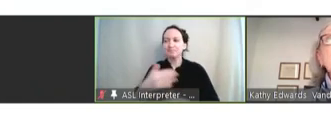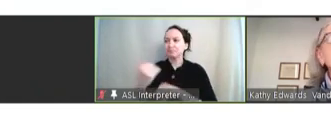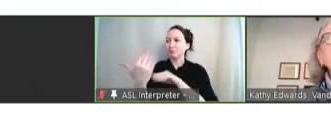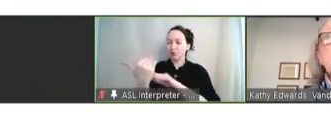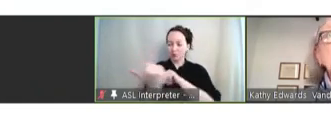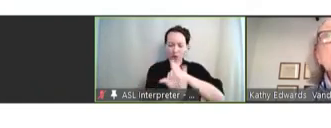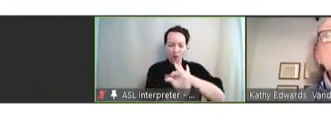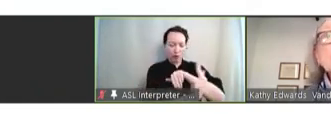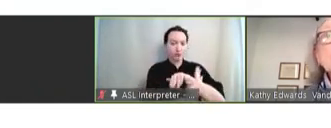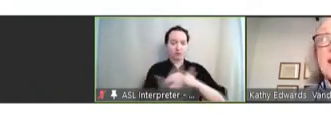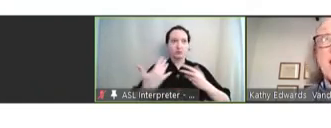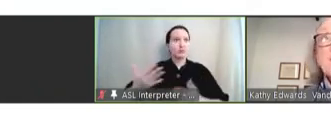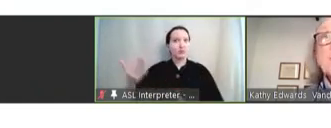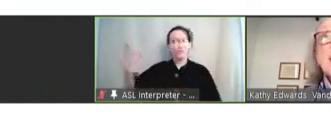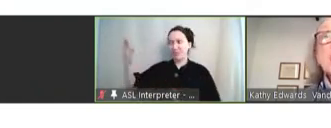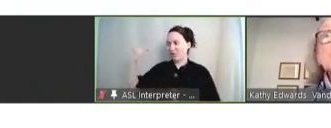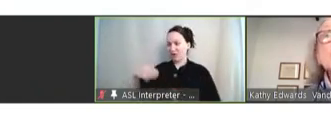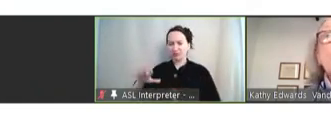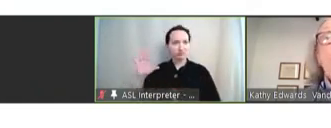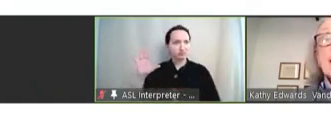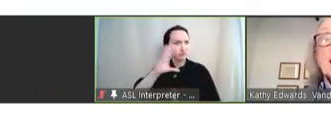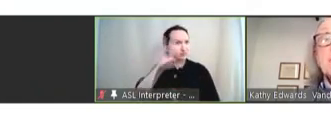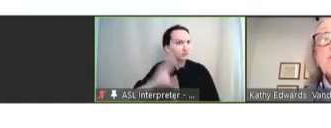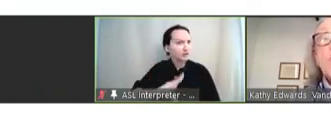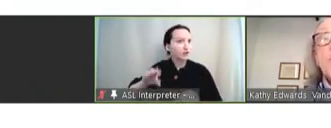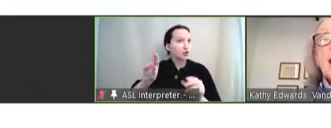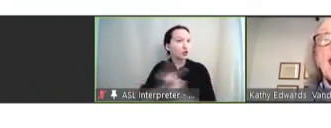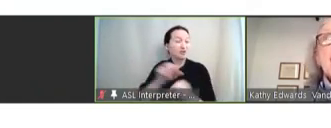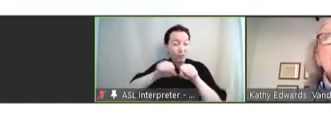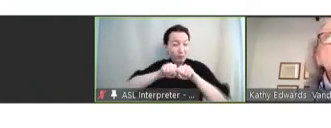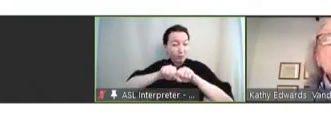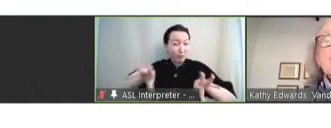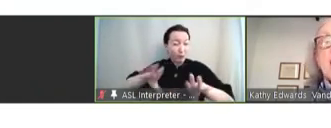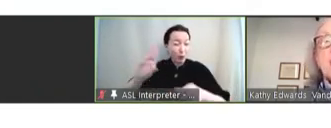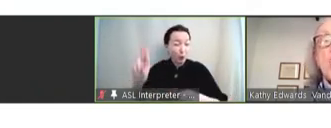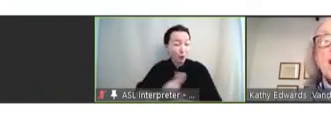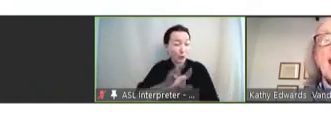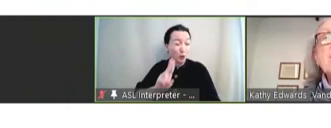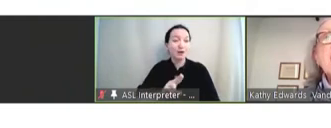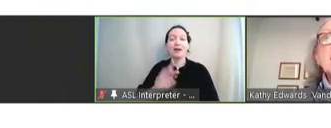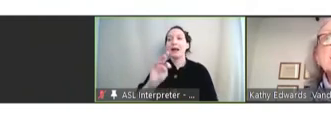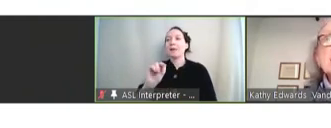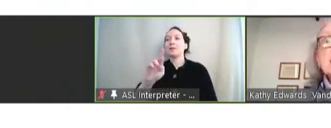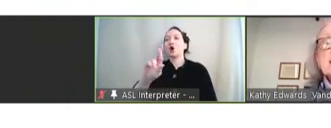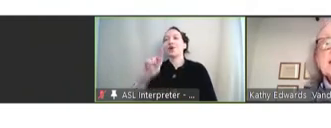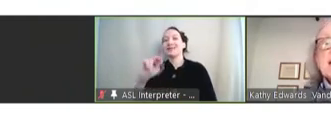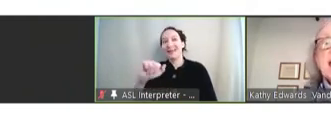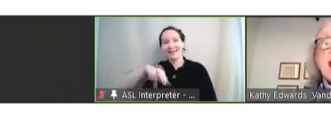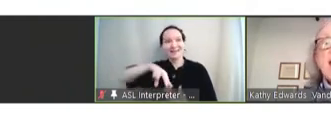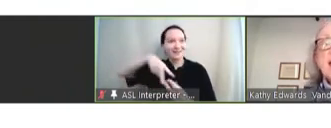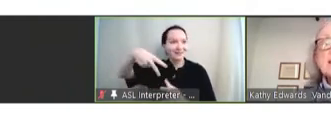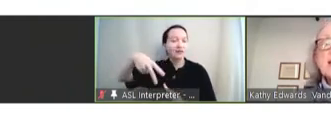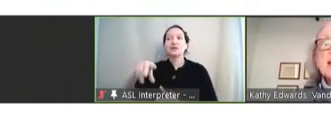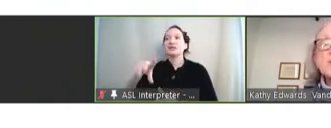never been -- that have never been used widely before including the mRNA vaccines, DNA vaccines,